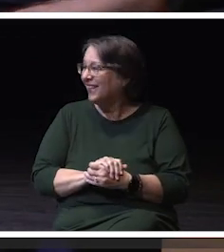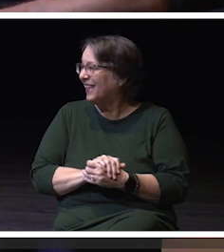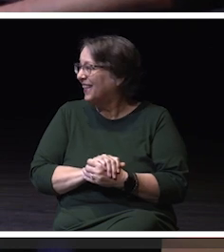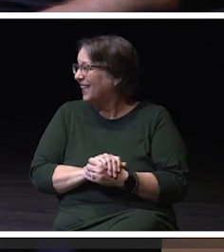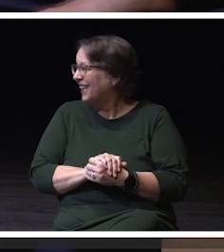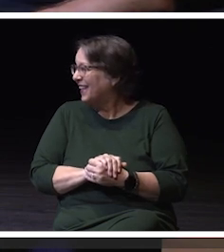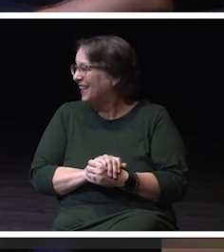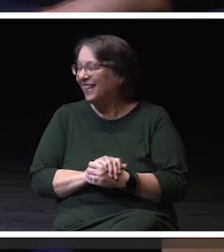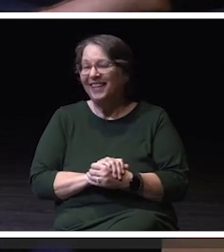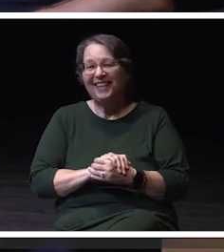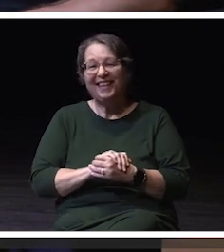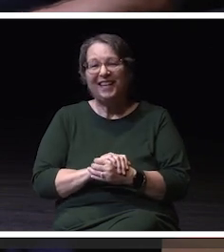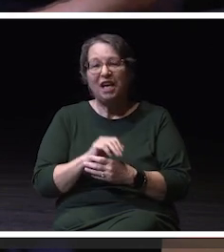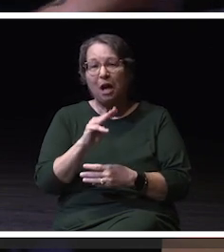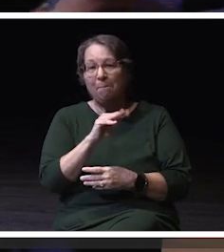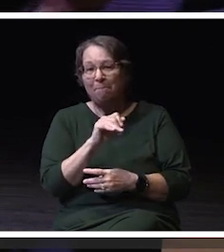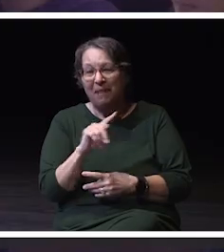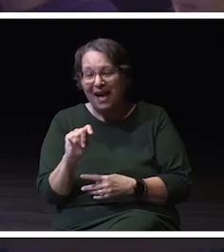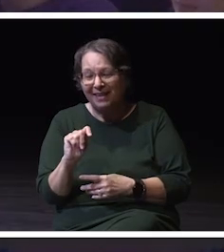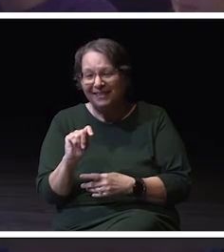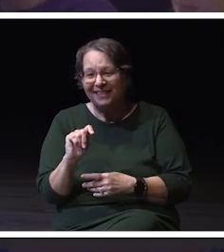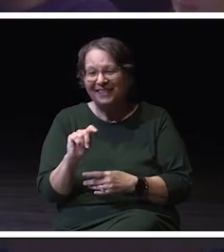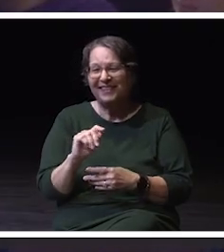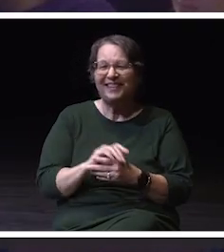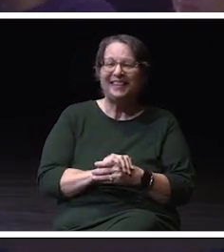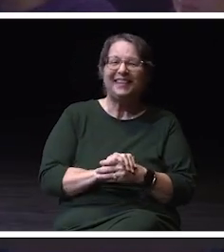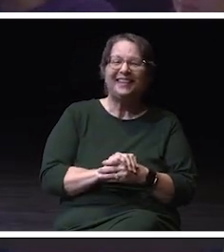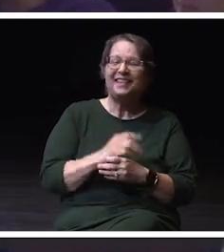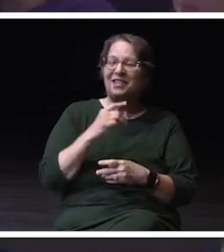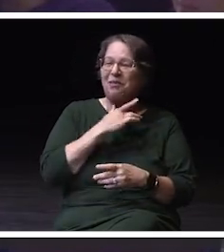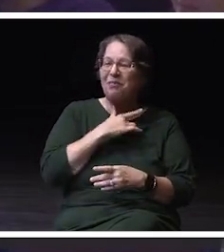Thank you for being here today. Appreciate what you do for us.